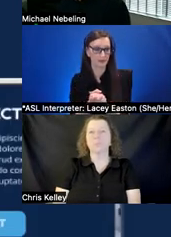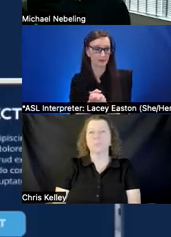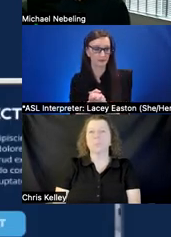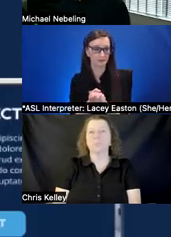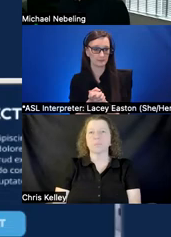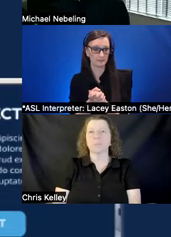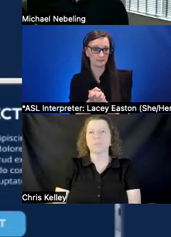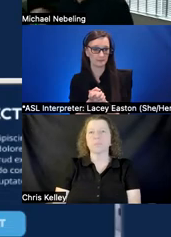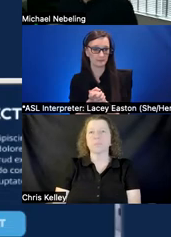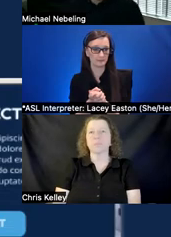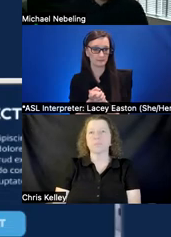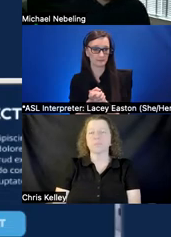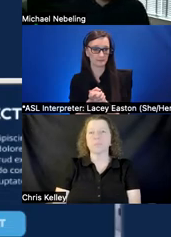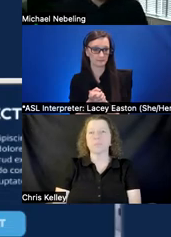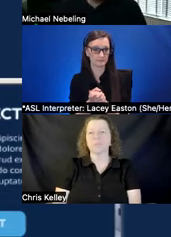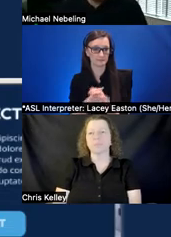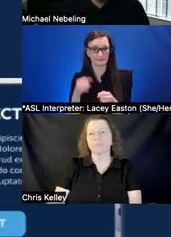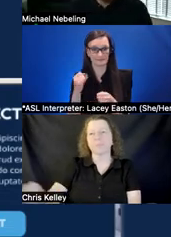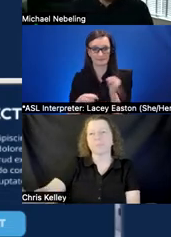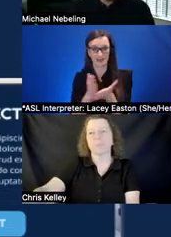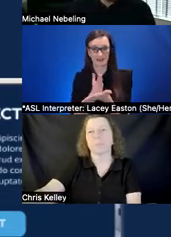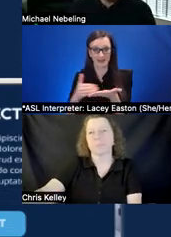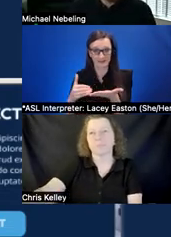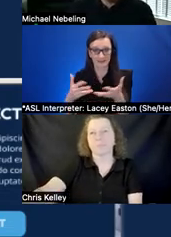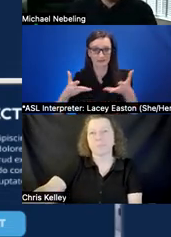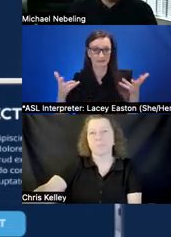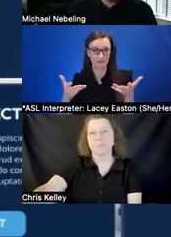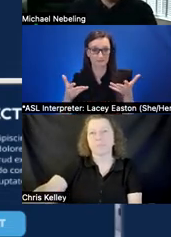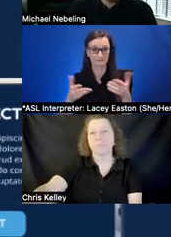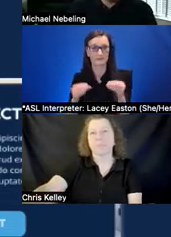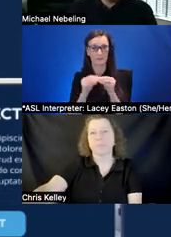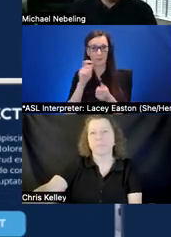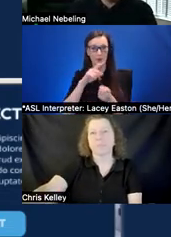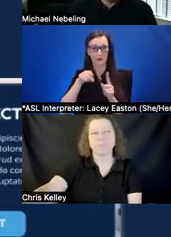so the last section i'll talk about briefly is more about specific design guidelines we're